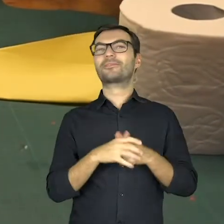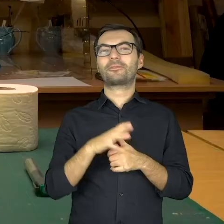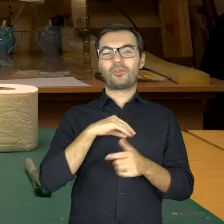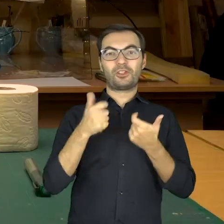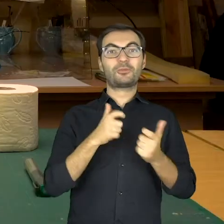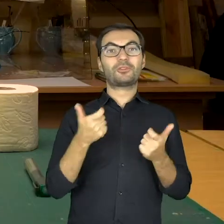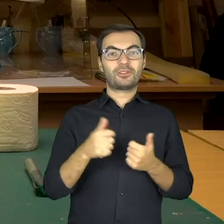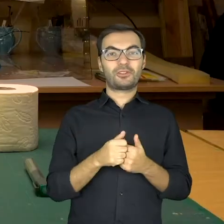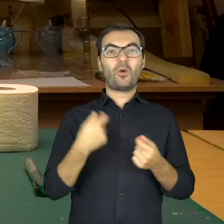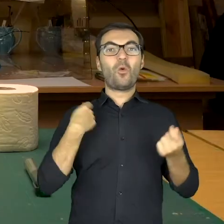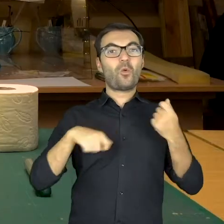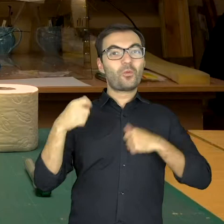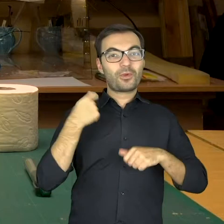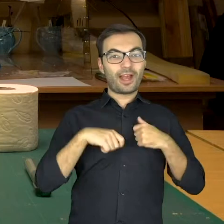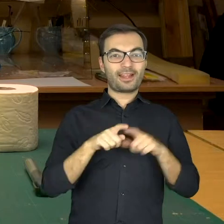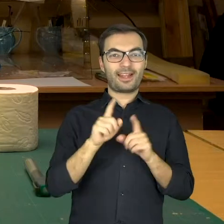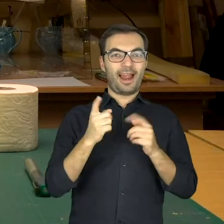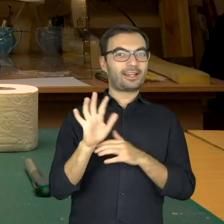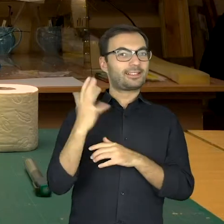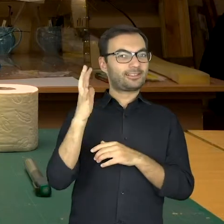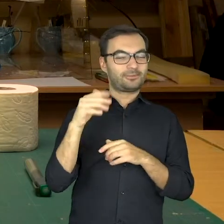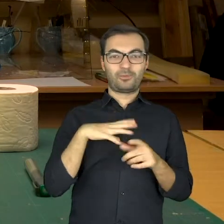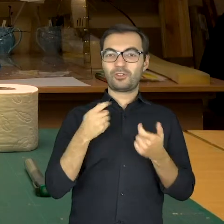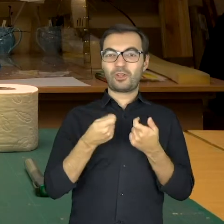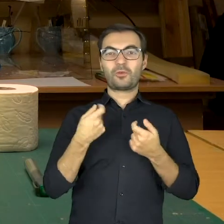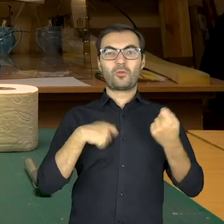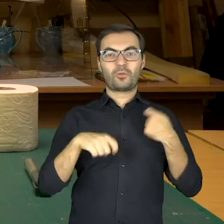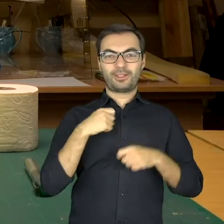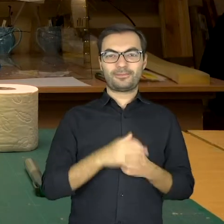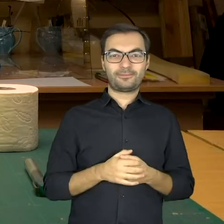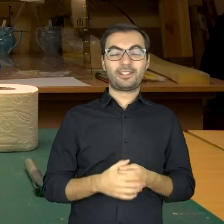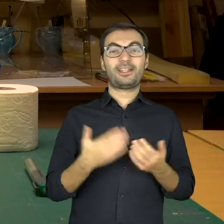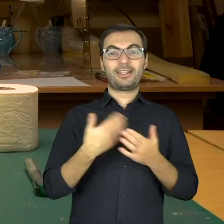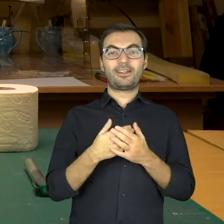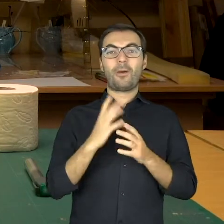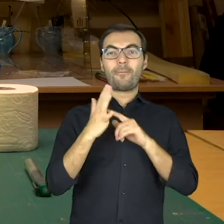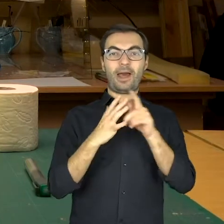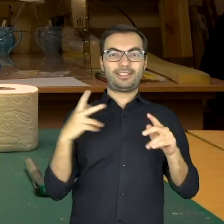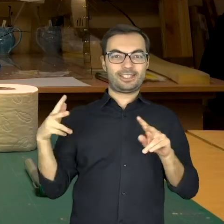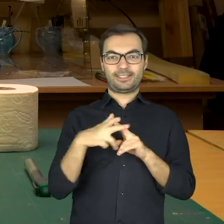Now we can start making clothing for our hand puppet. For this purpose we’ll cut out fingers.